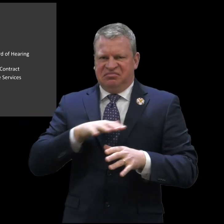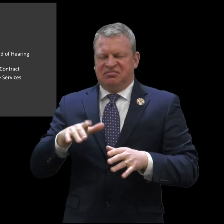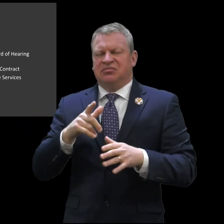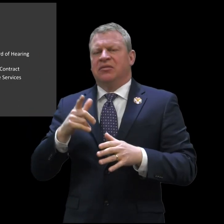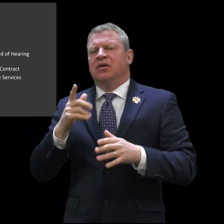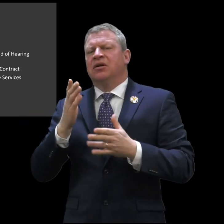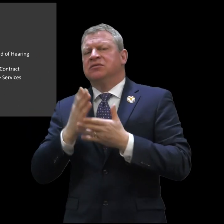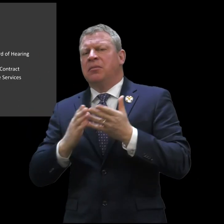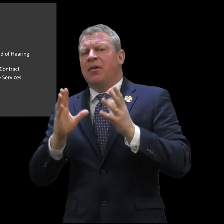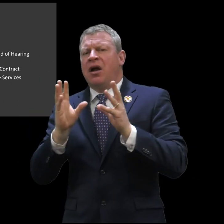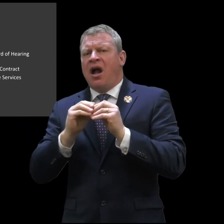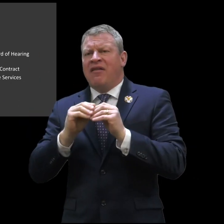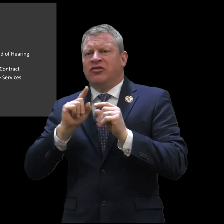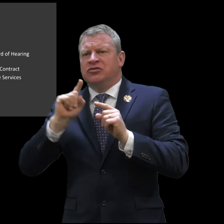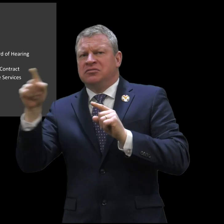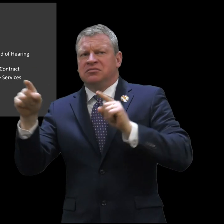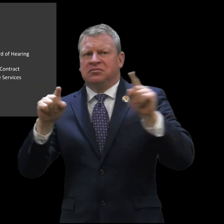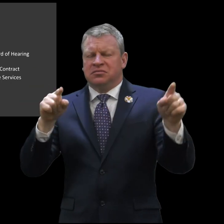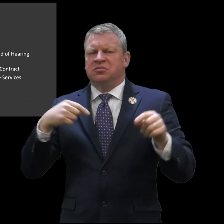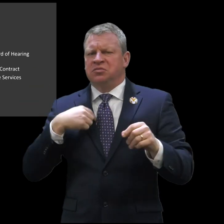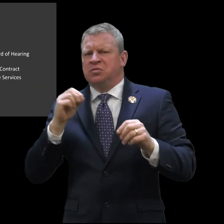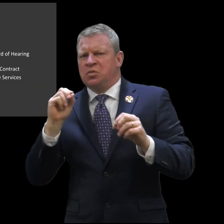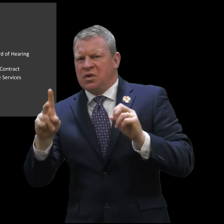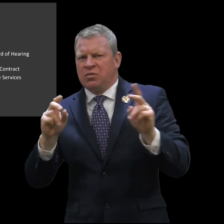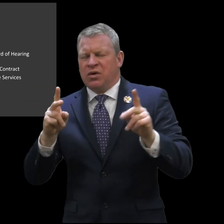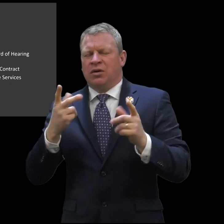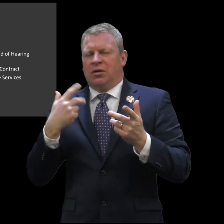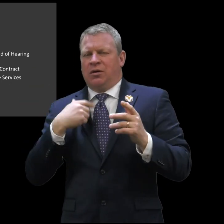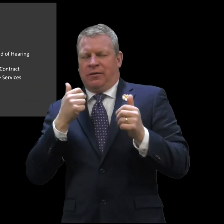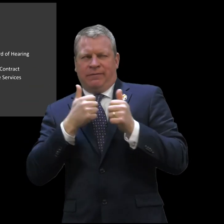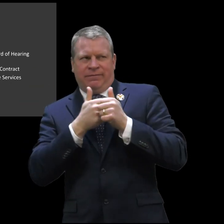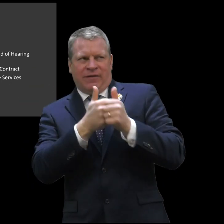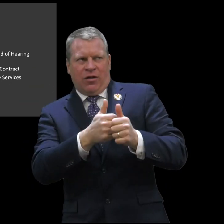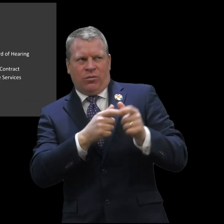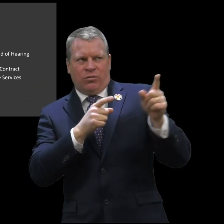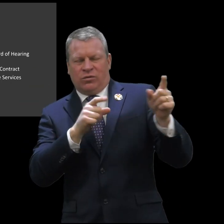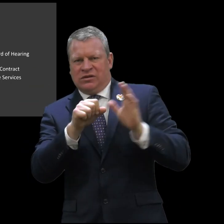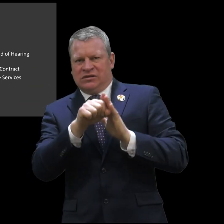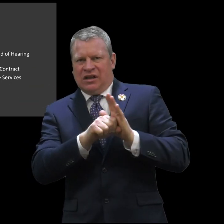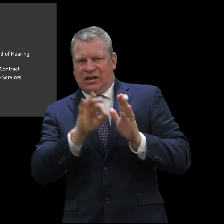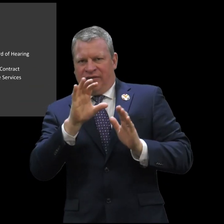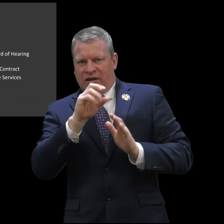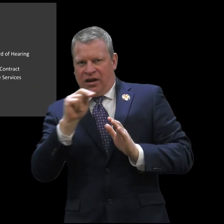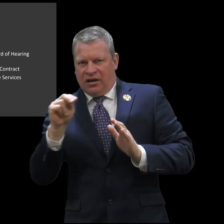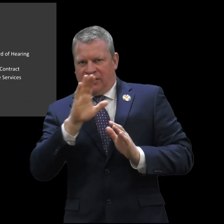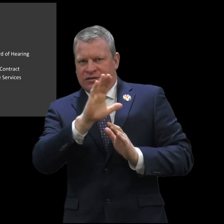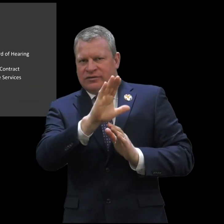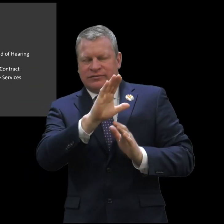international trips will be approved. Anybody going to conferences are still